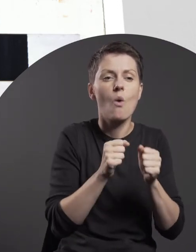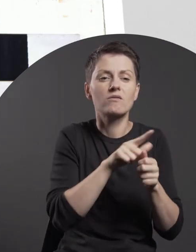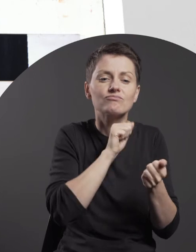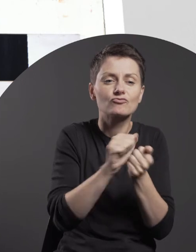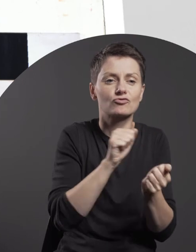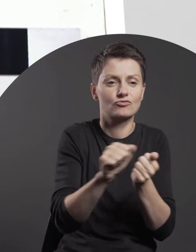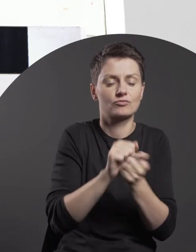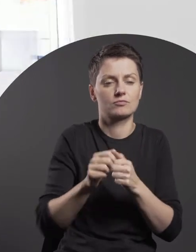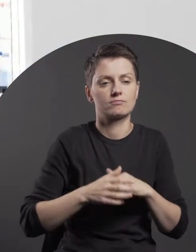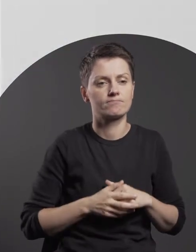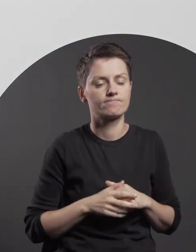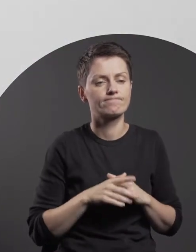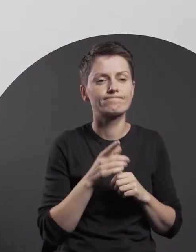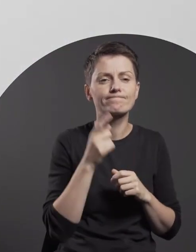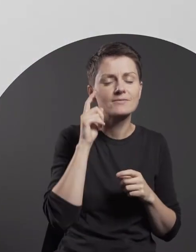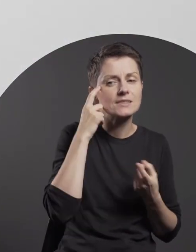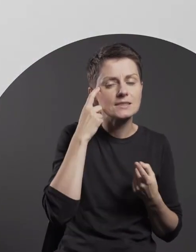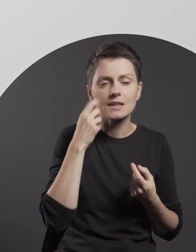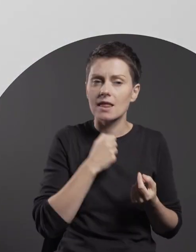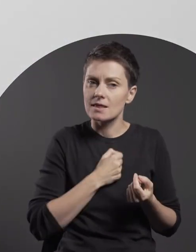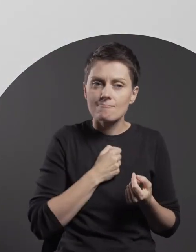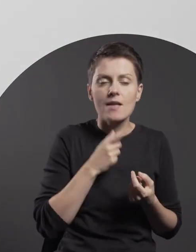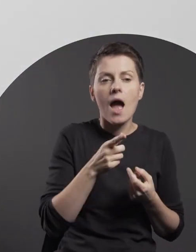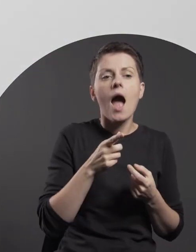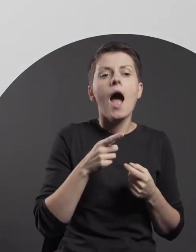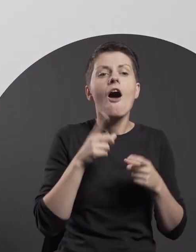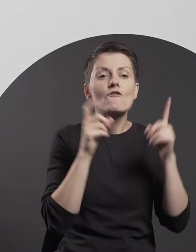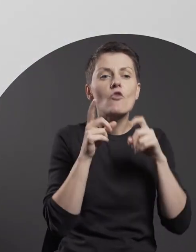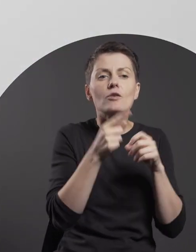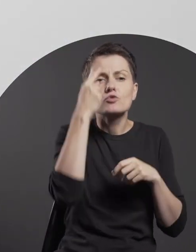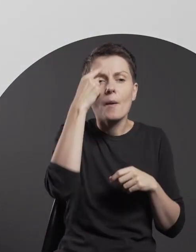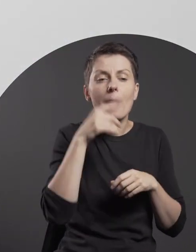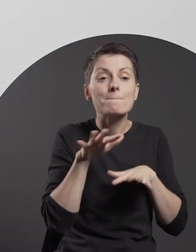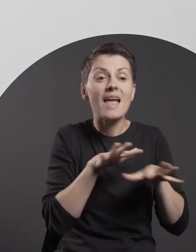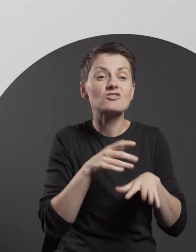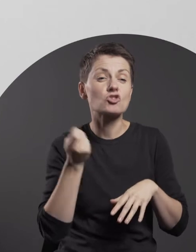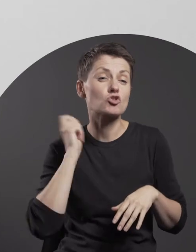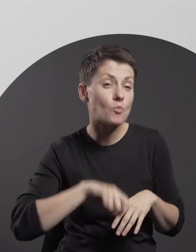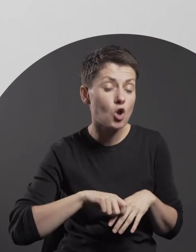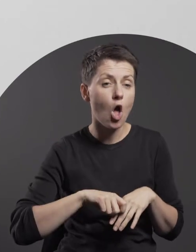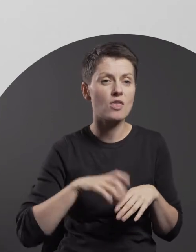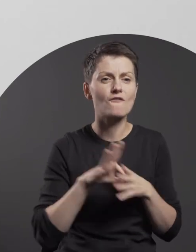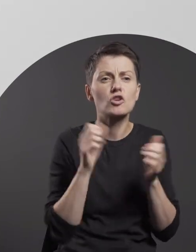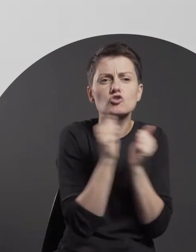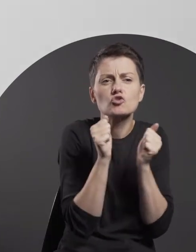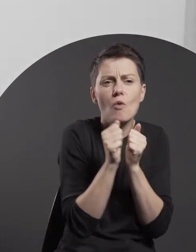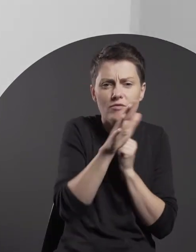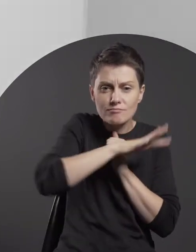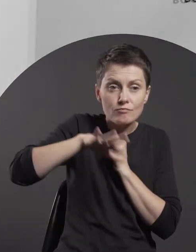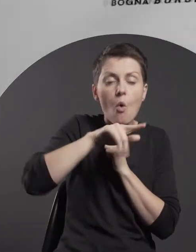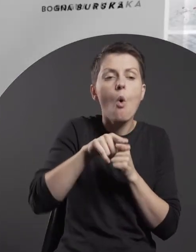No less disturbing are the wintry crime scene-like photographs by Bogna Burska.